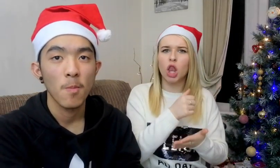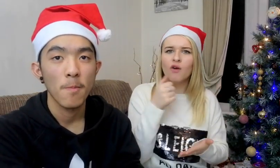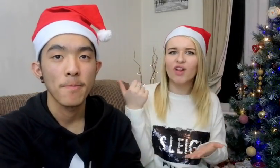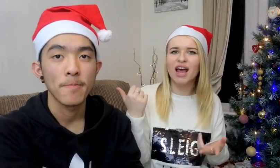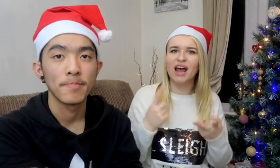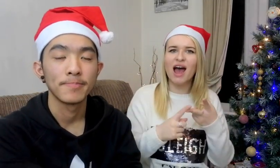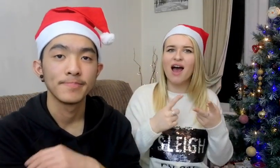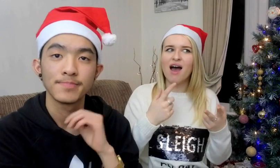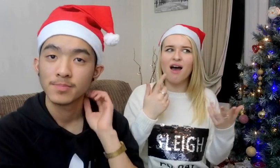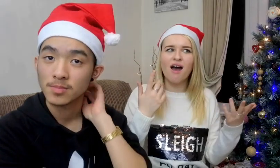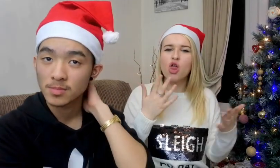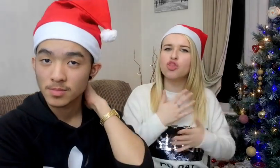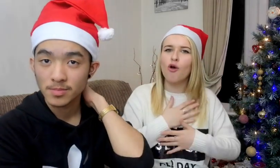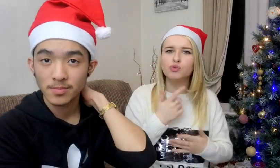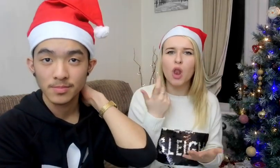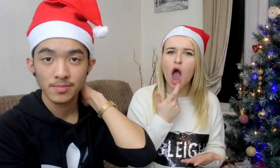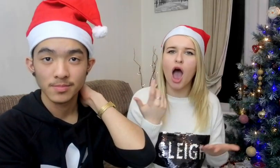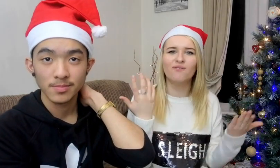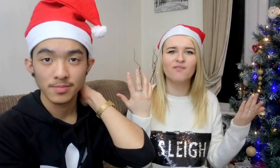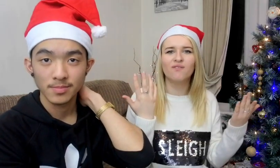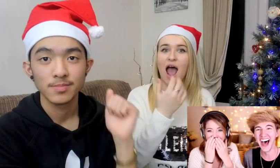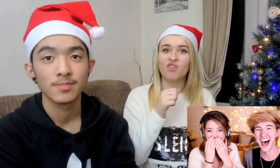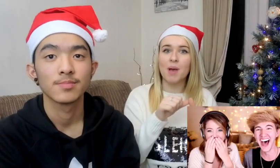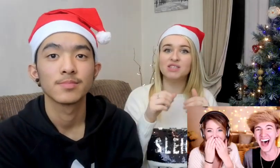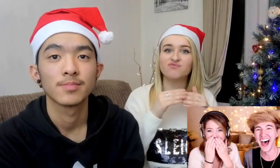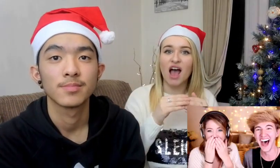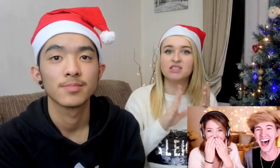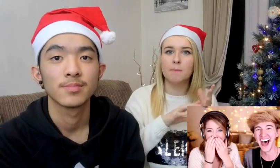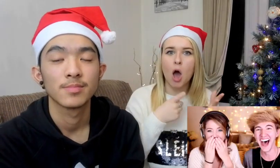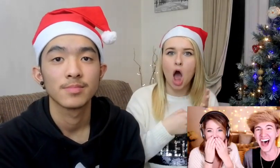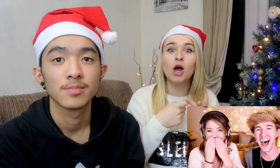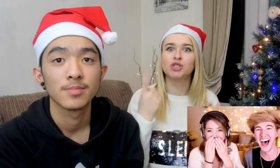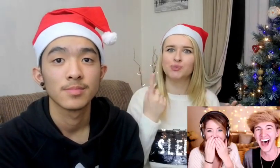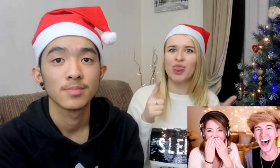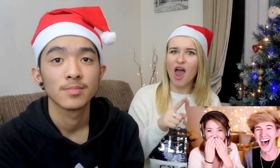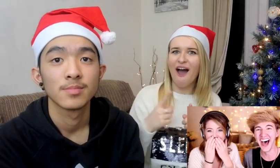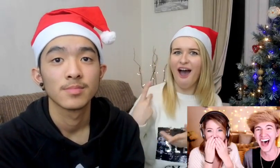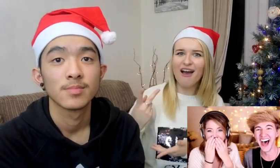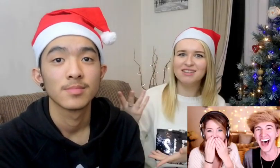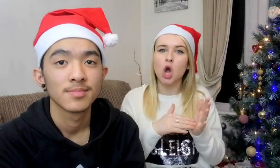She is really lovely I love to laugh She have a best friend called Mark Ferris Who have the similar friendship as us